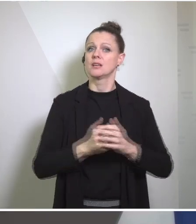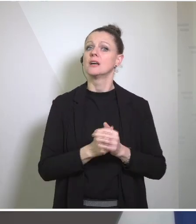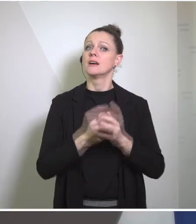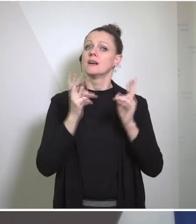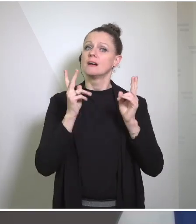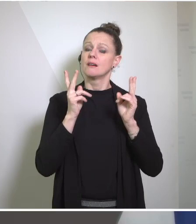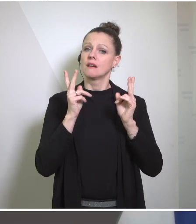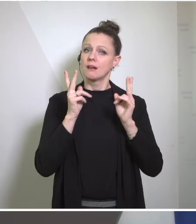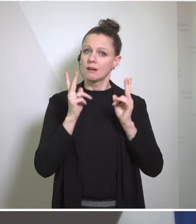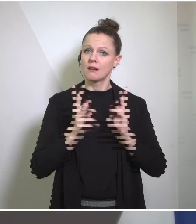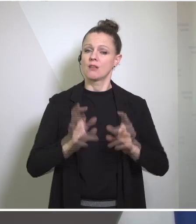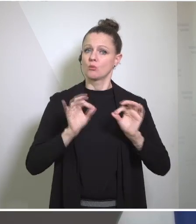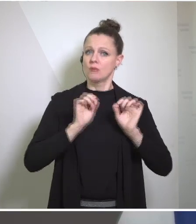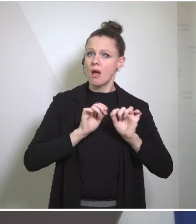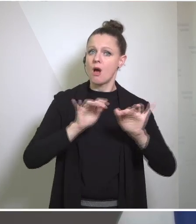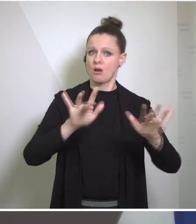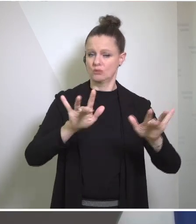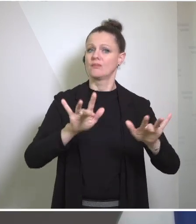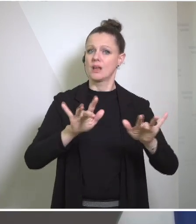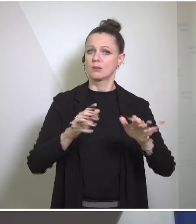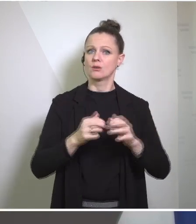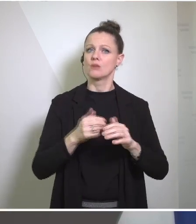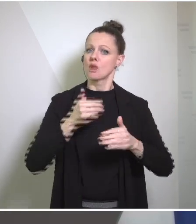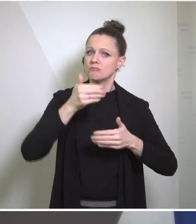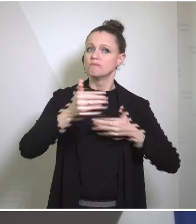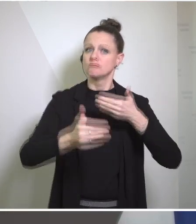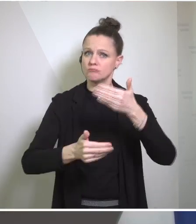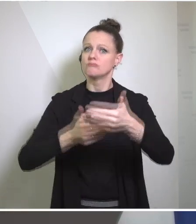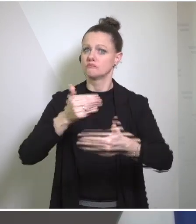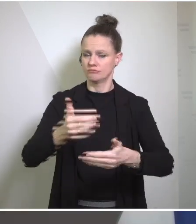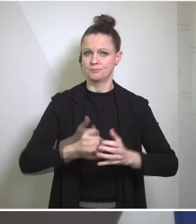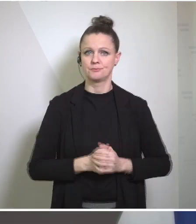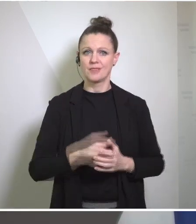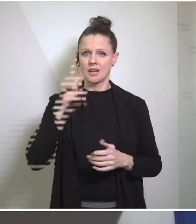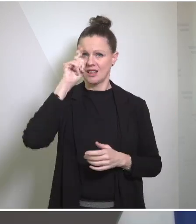impact on the way we are seen for the decades to come. We all know there are others other actors